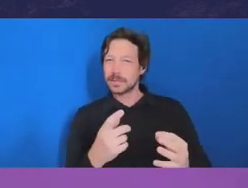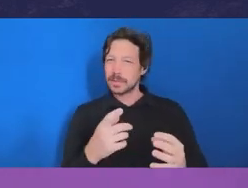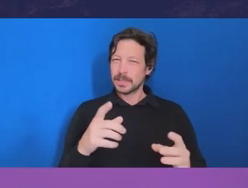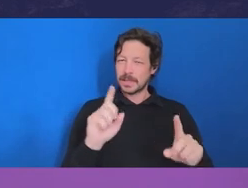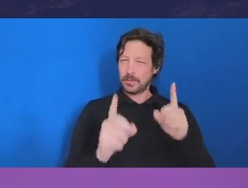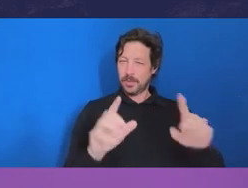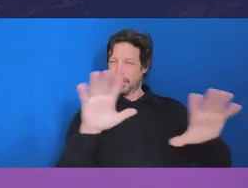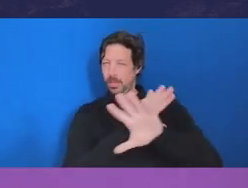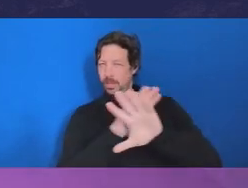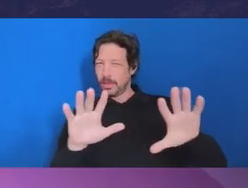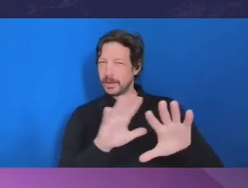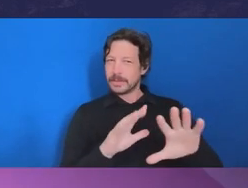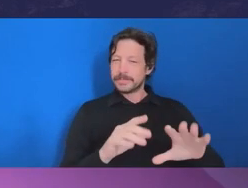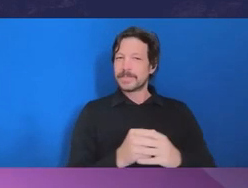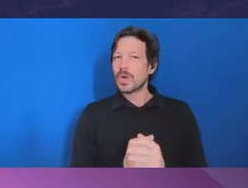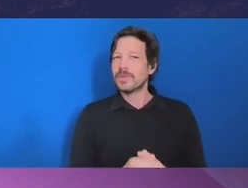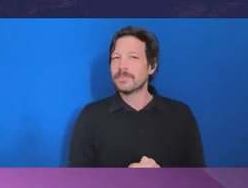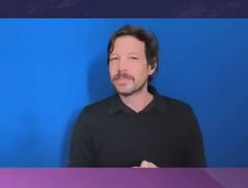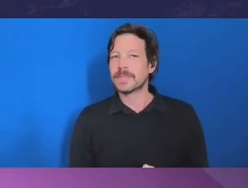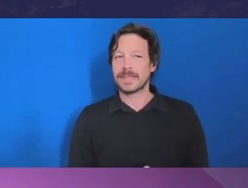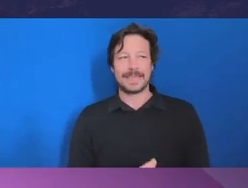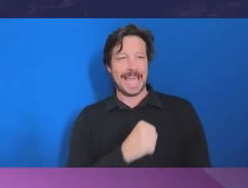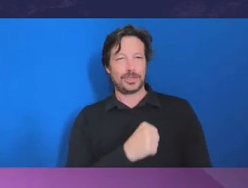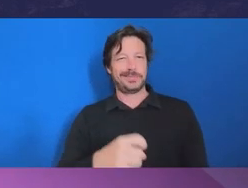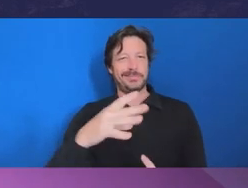Absolutely. Roberta: Do you feel it reads harder in a virtual world to do that?